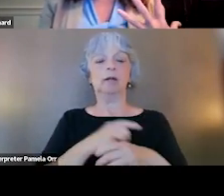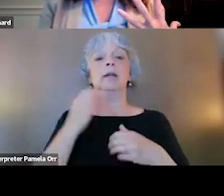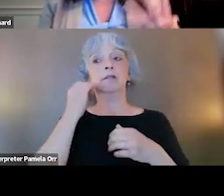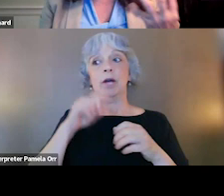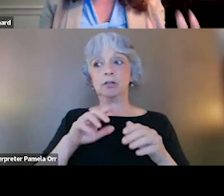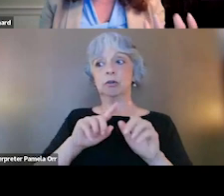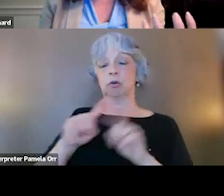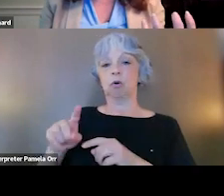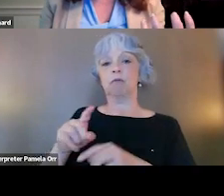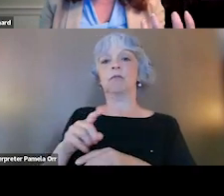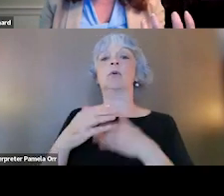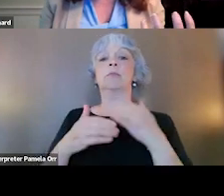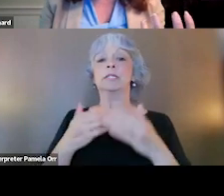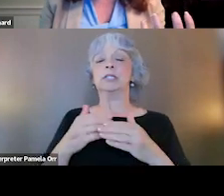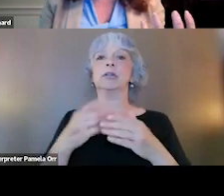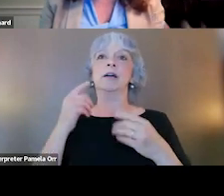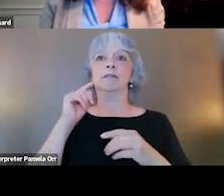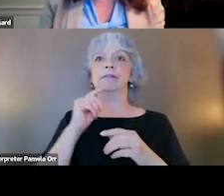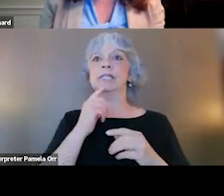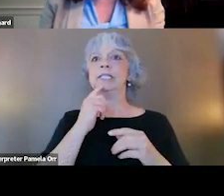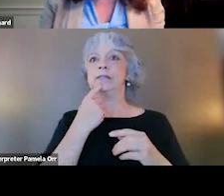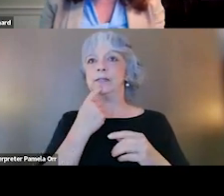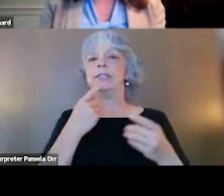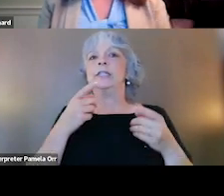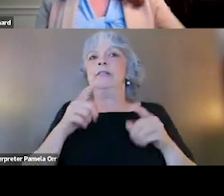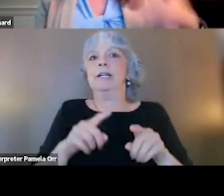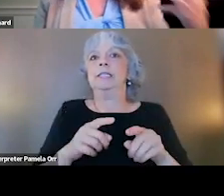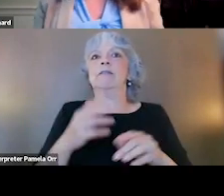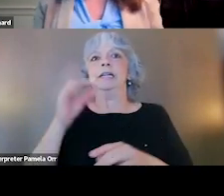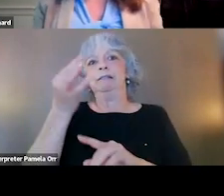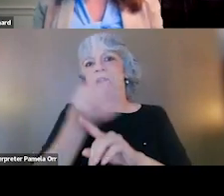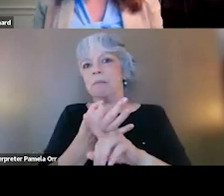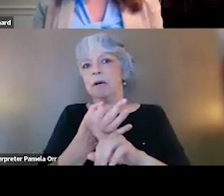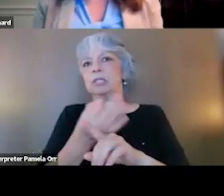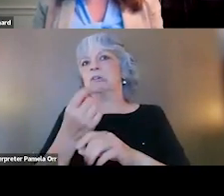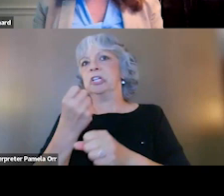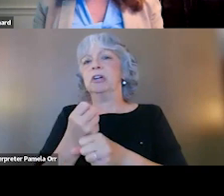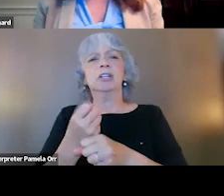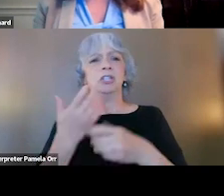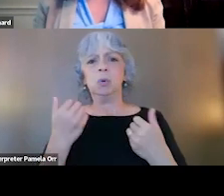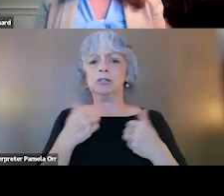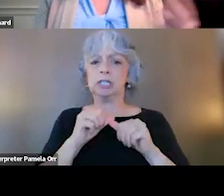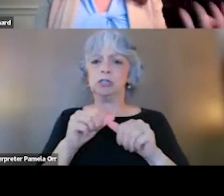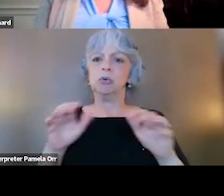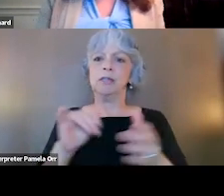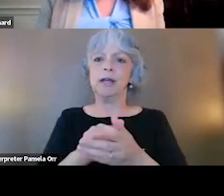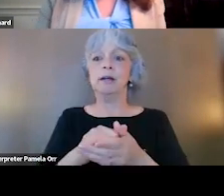that can lead to severe adverse events potentially every nine months to a year, do you wanna keep doing that? Well, the answer may be yes,